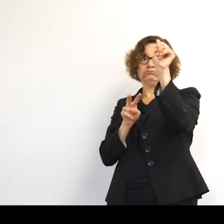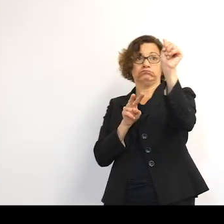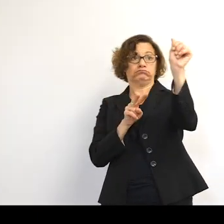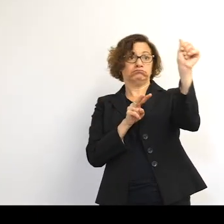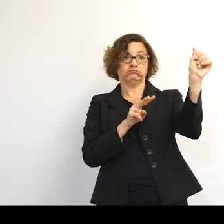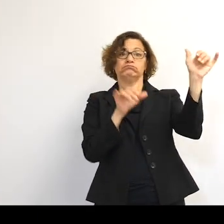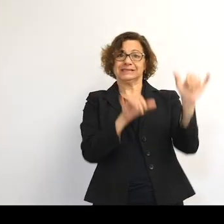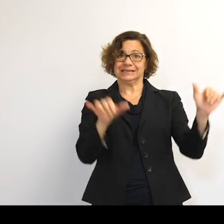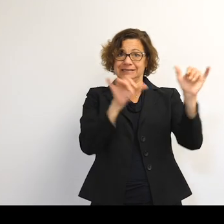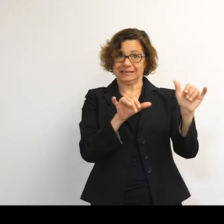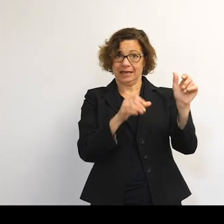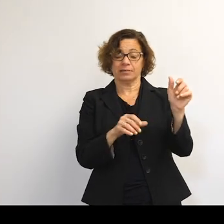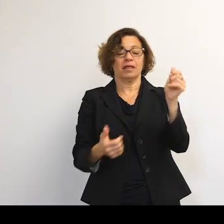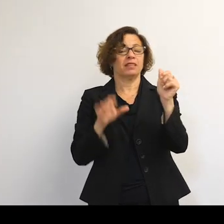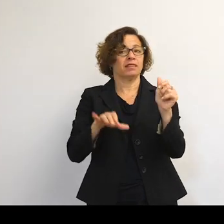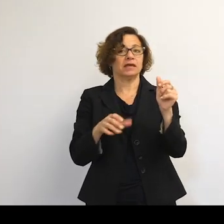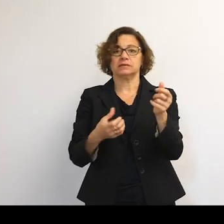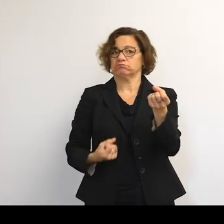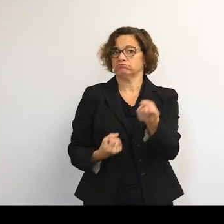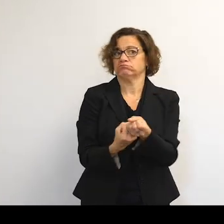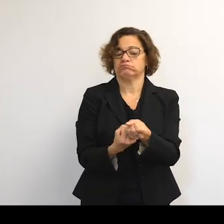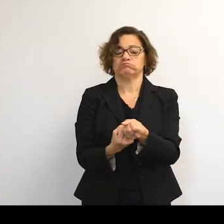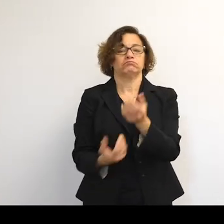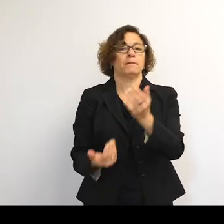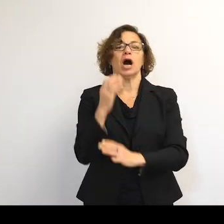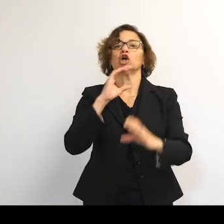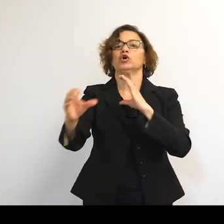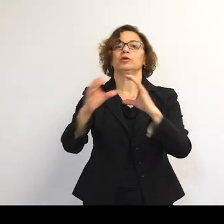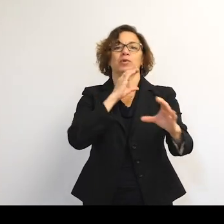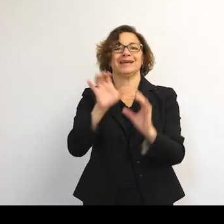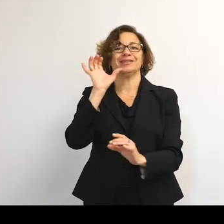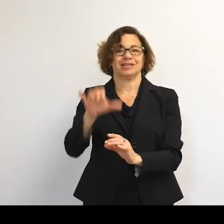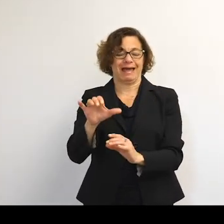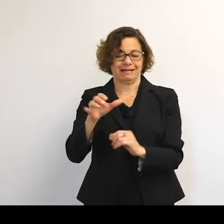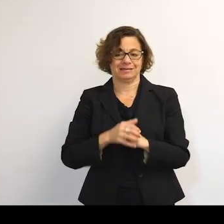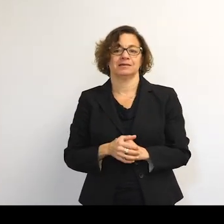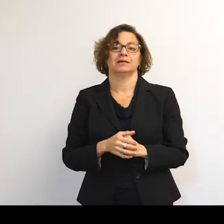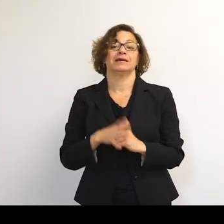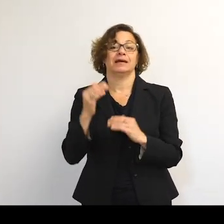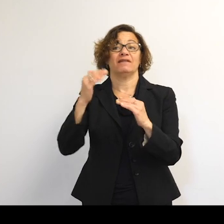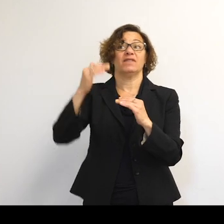This is a backbone for modern communication networks. If the altitude was slightly higher or lower,